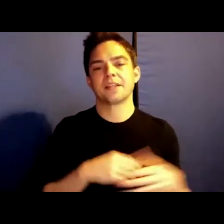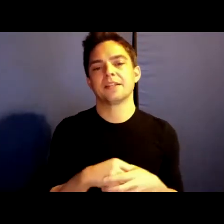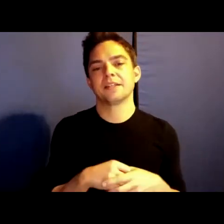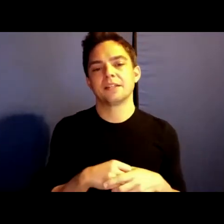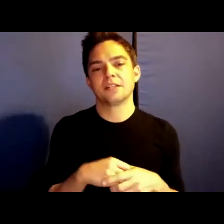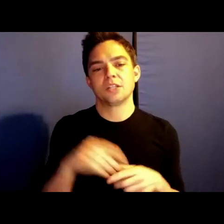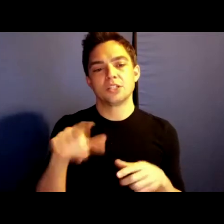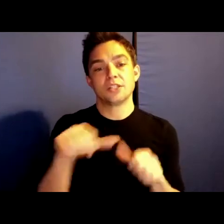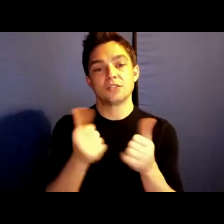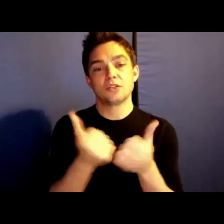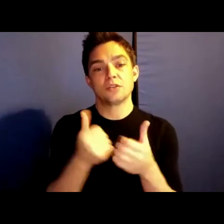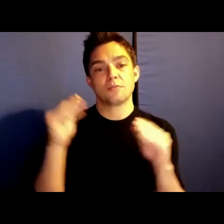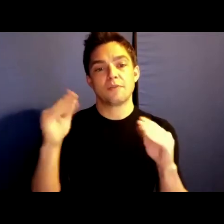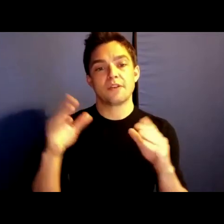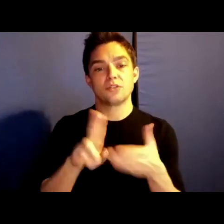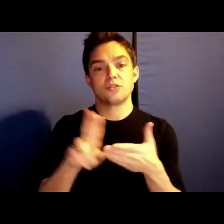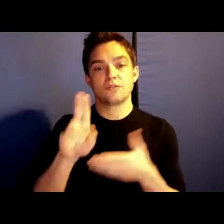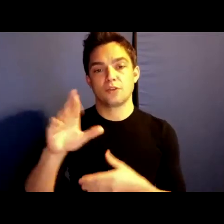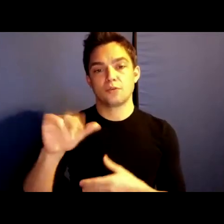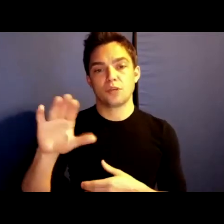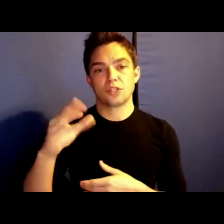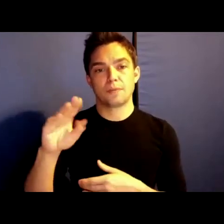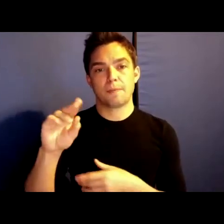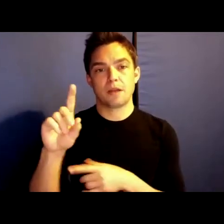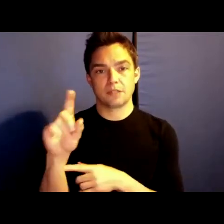the University of Richmond. She works and teaches across the fields of